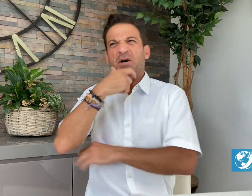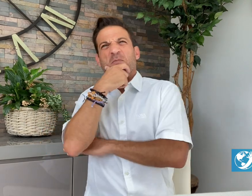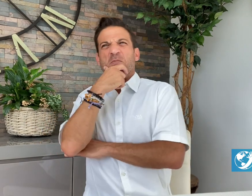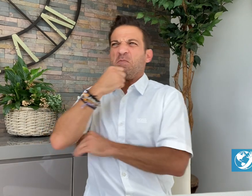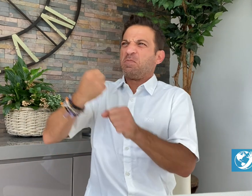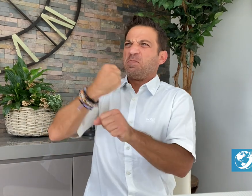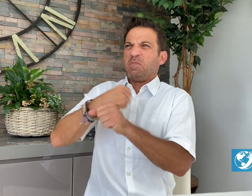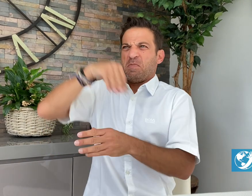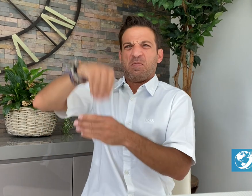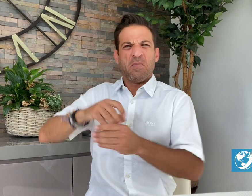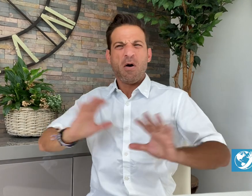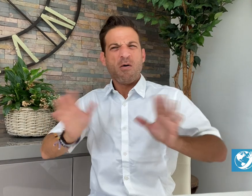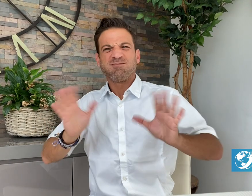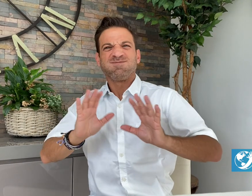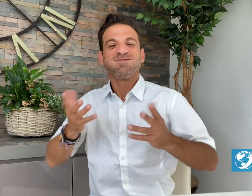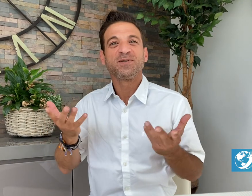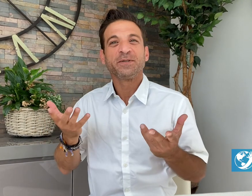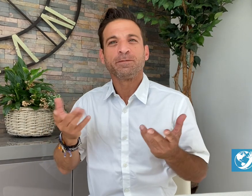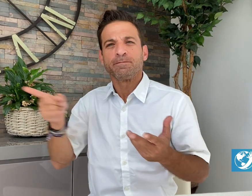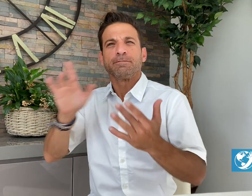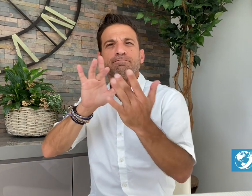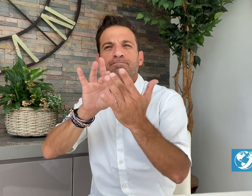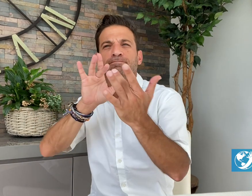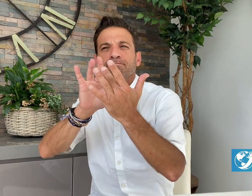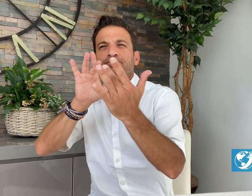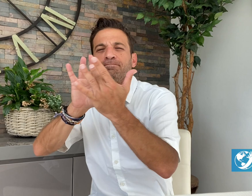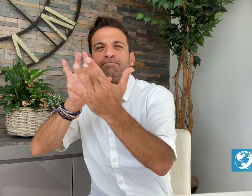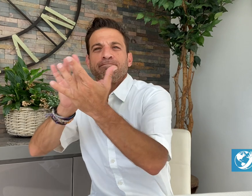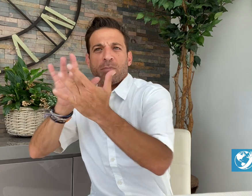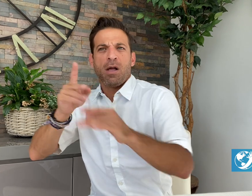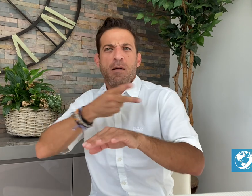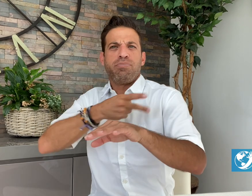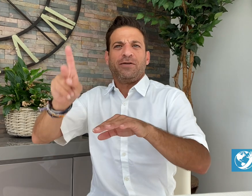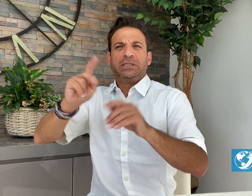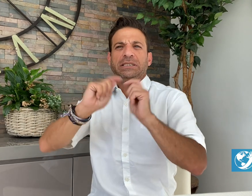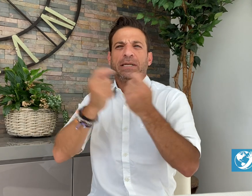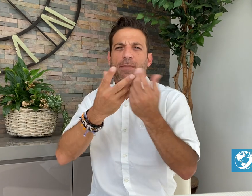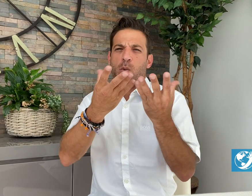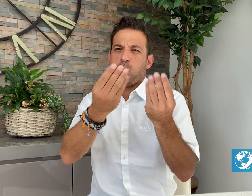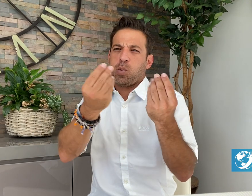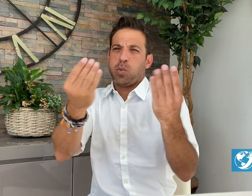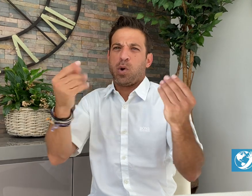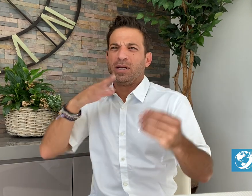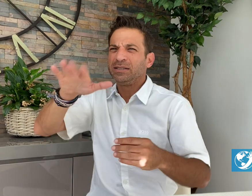professional sports teams and suggested they hire interpreters